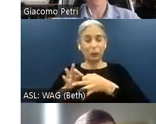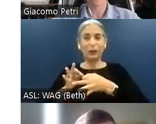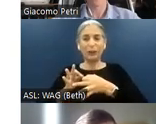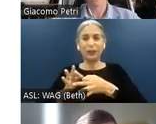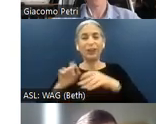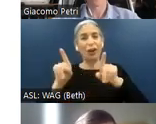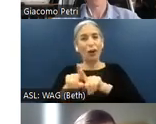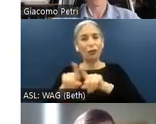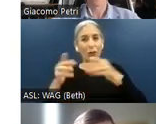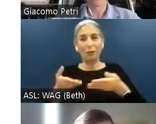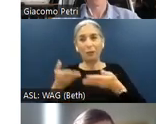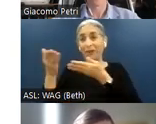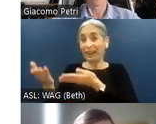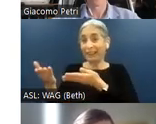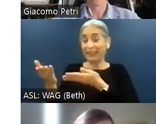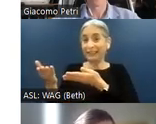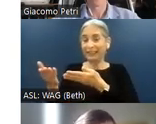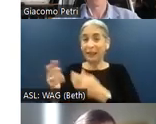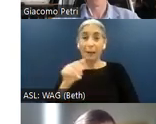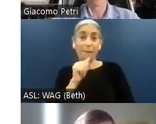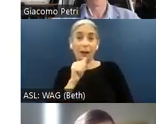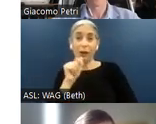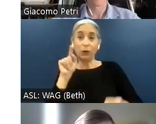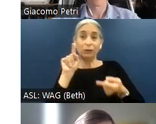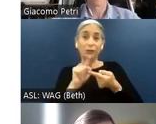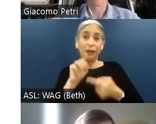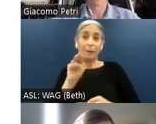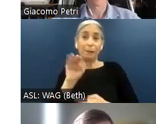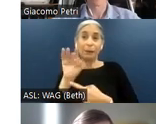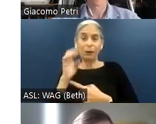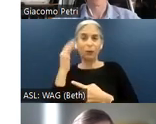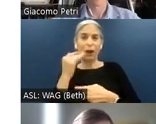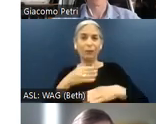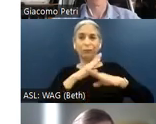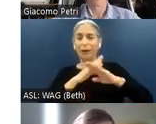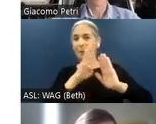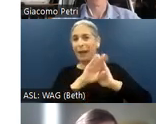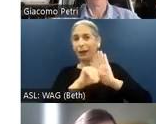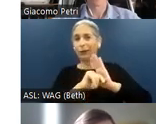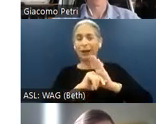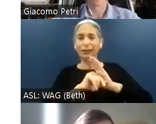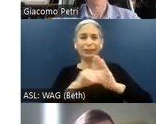provided. Microphones are muted to prevent any background noise or disruptions, and we